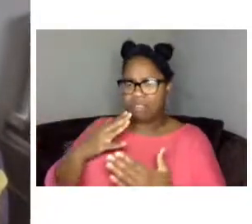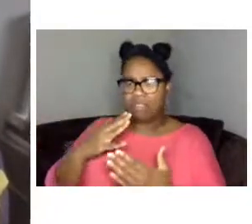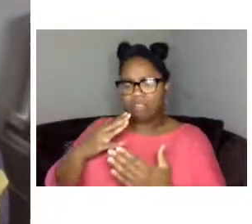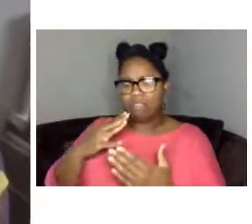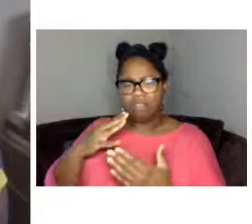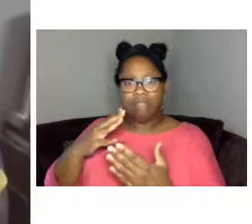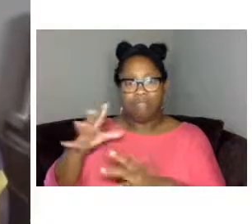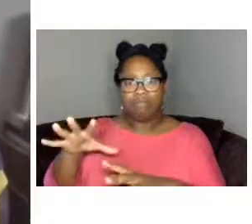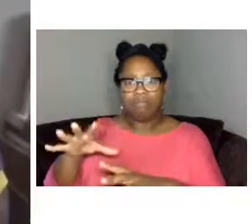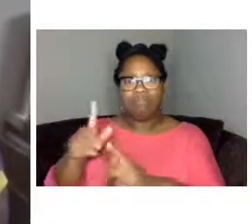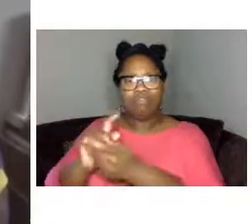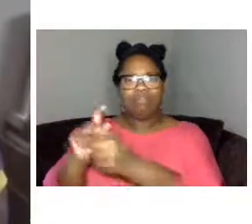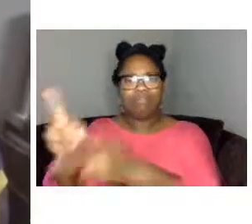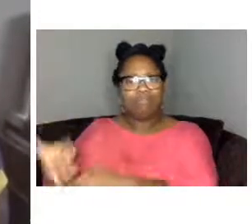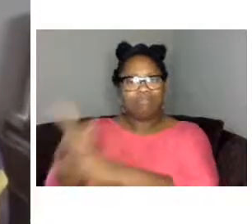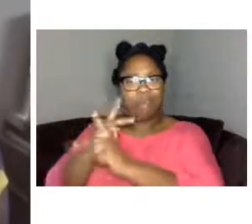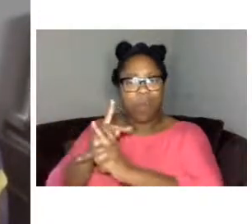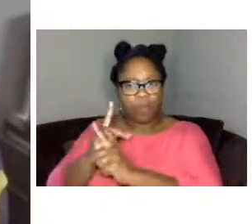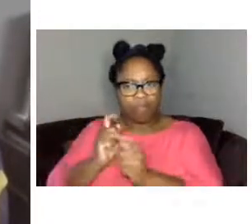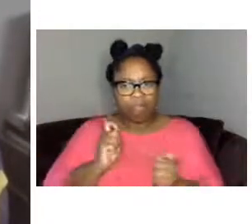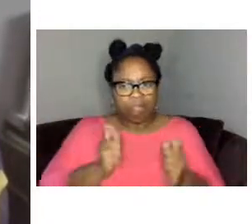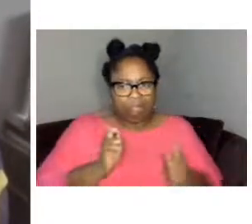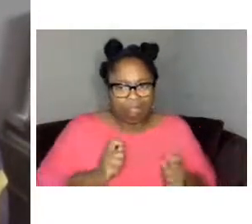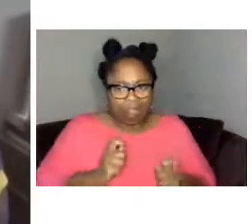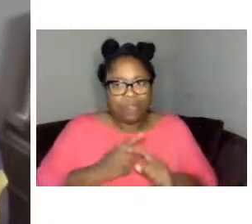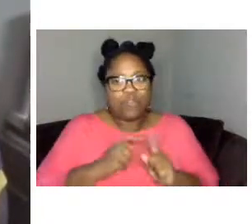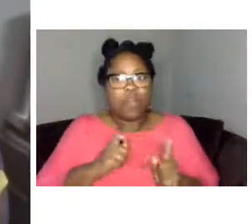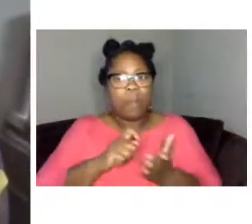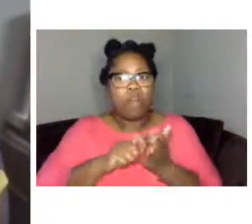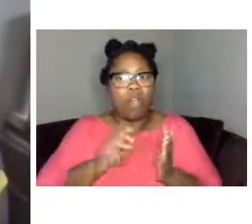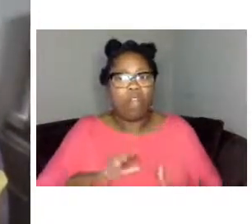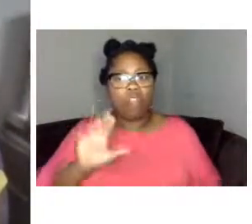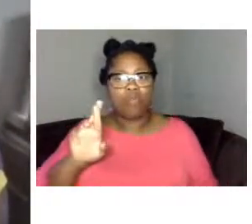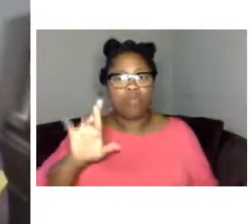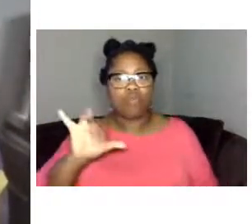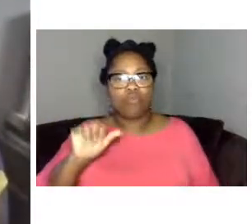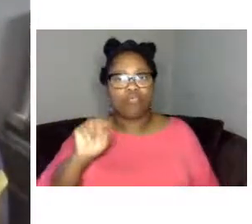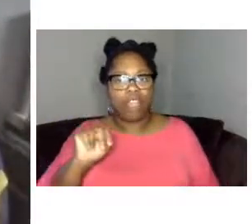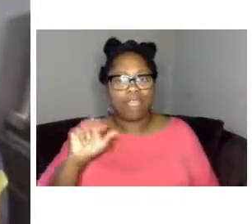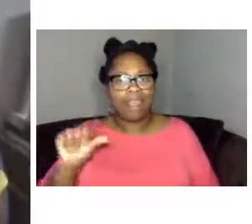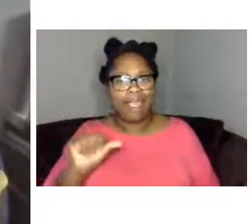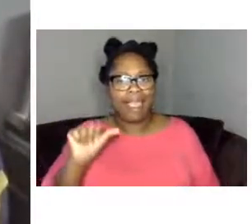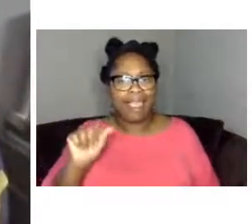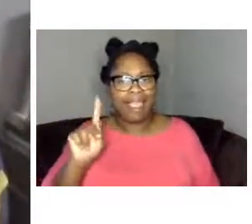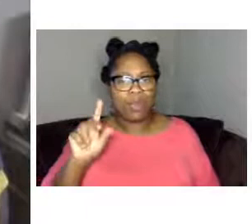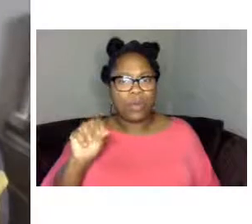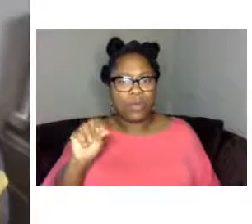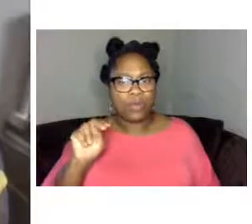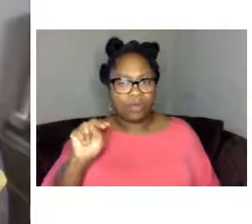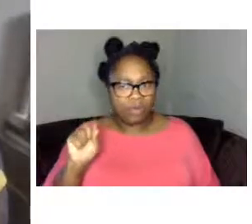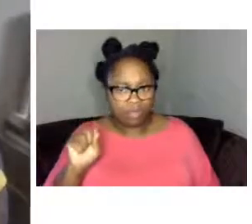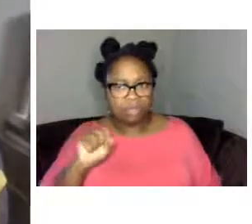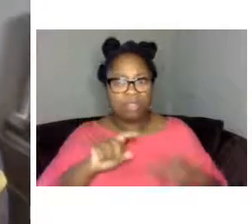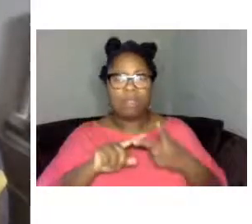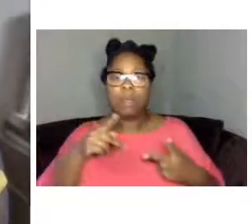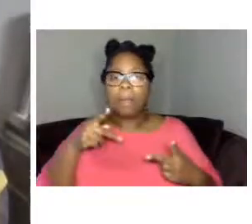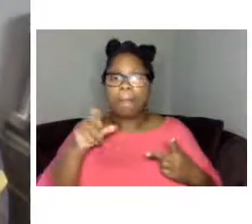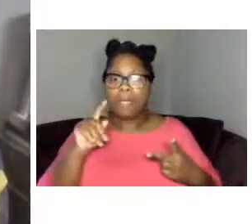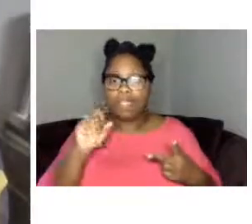Shauntee Daniels who I may have misidentified her title I don't know what i said uh however she is the executive director